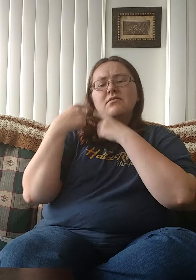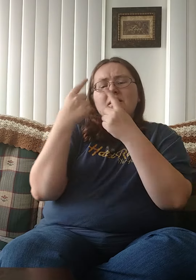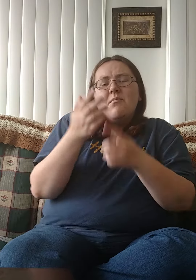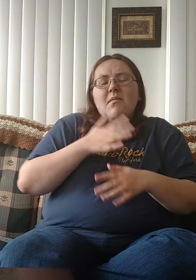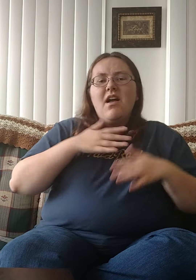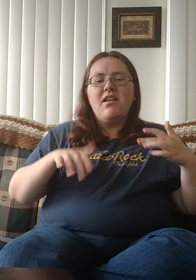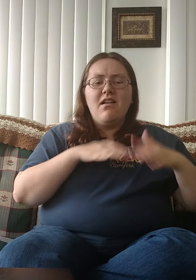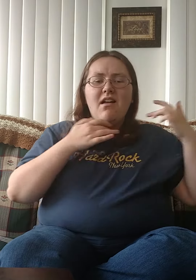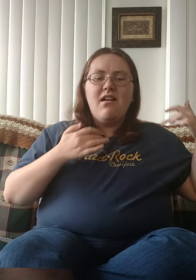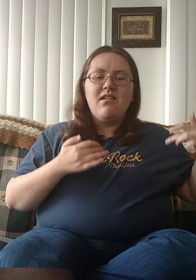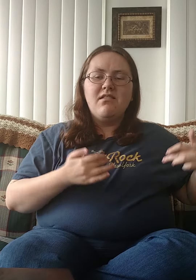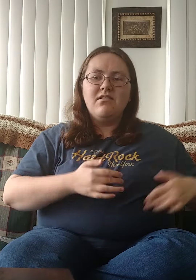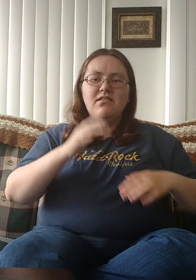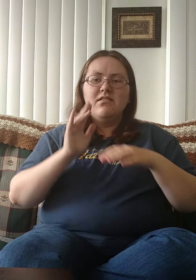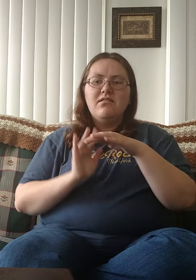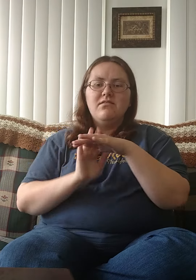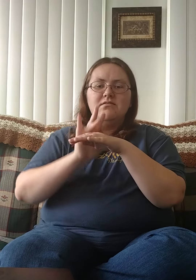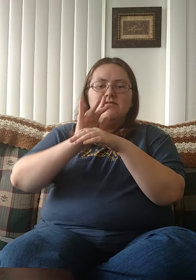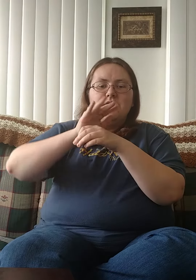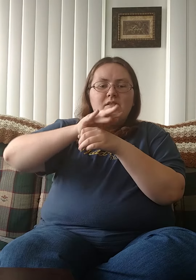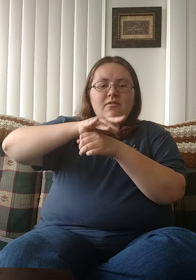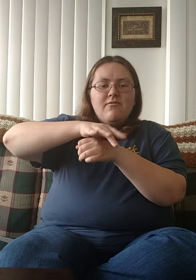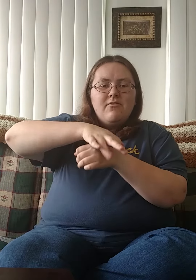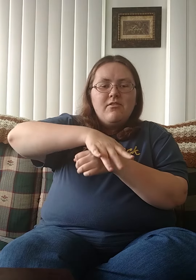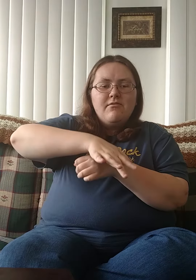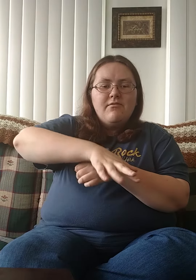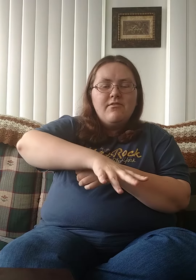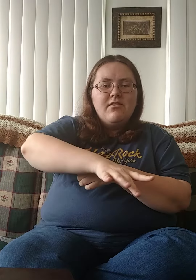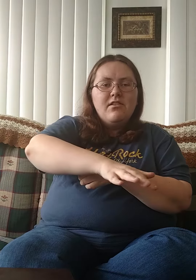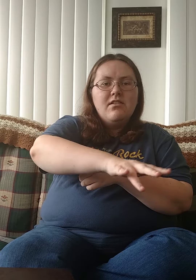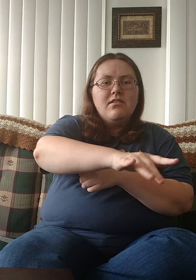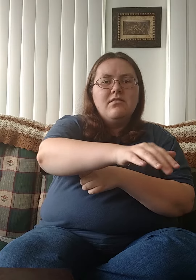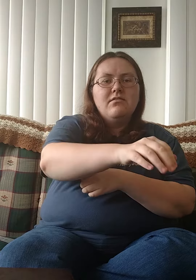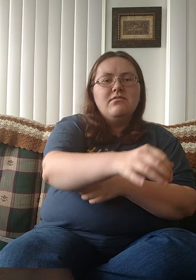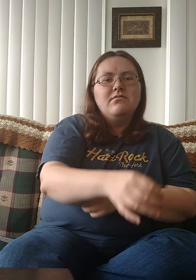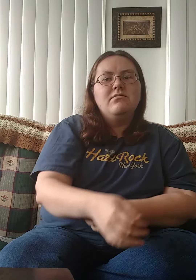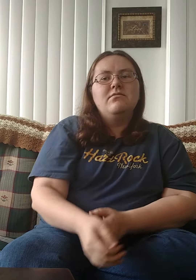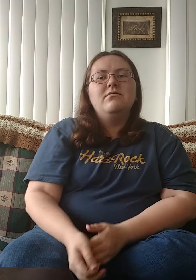Till my heart is overfilled